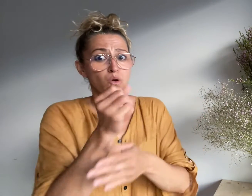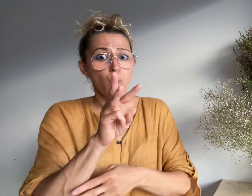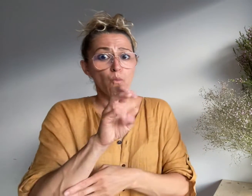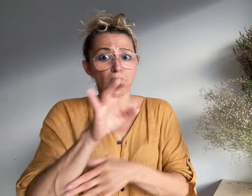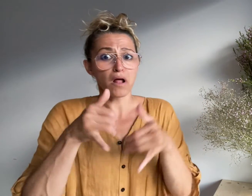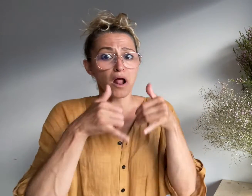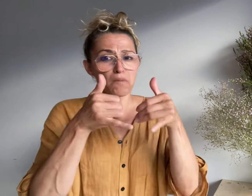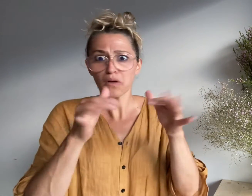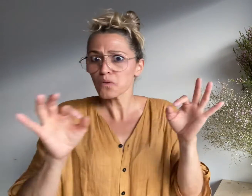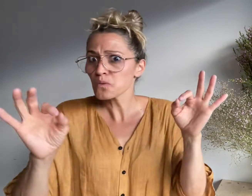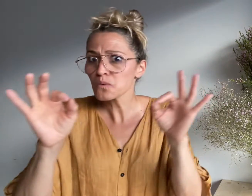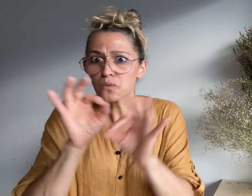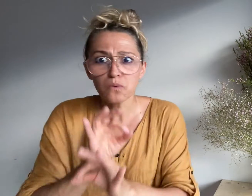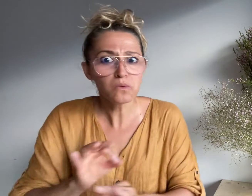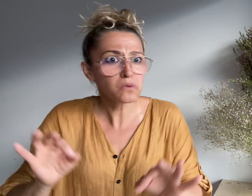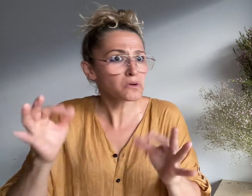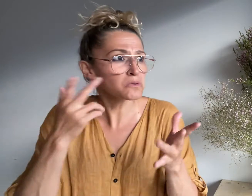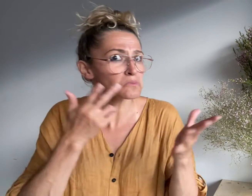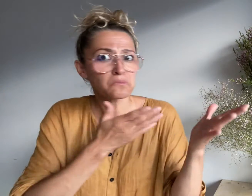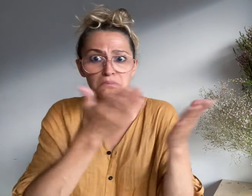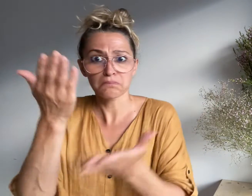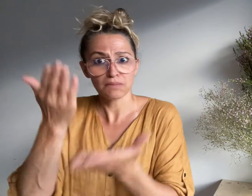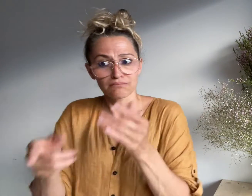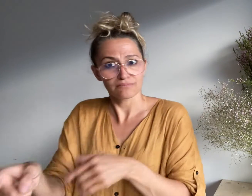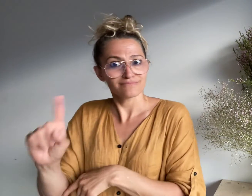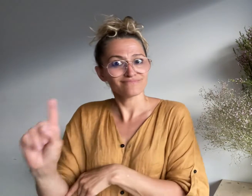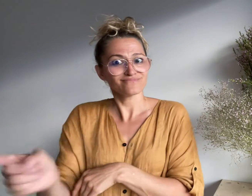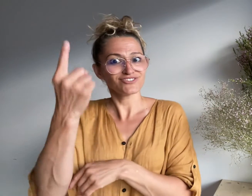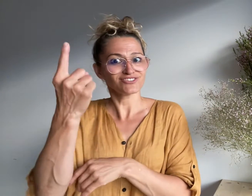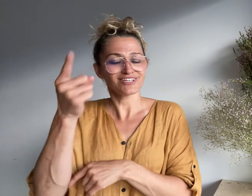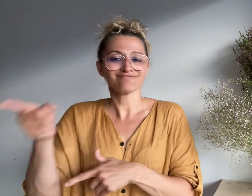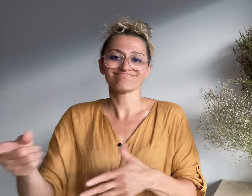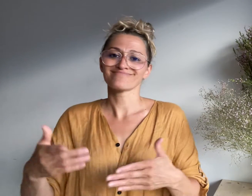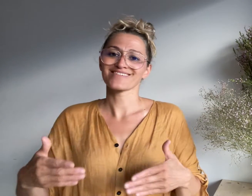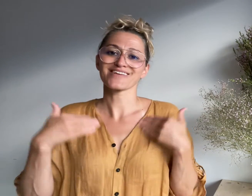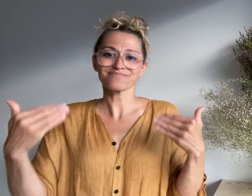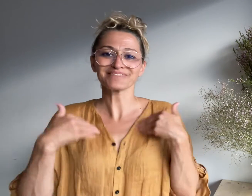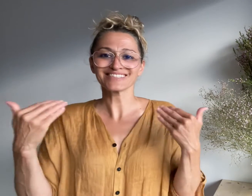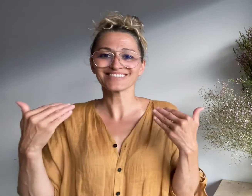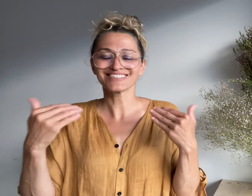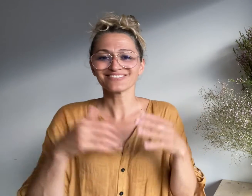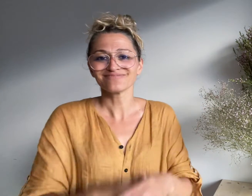for a Webby Award.